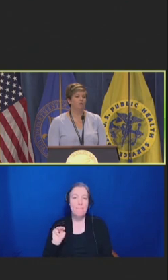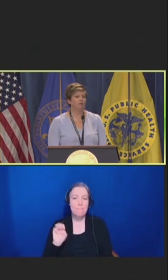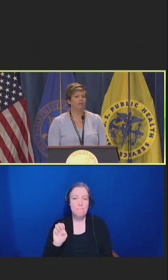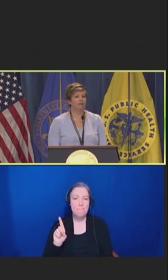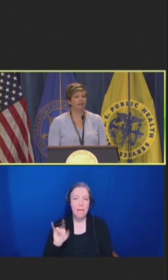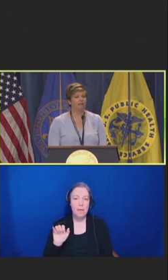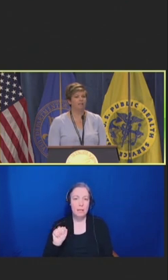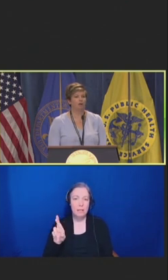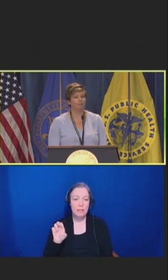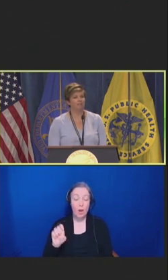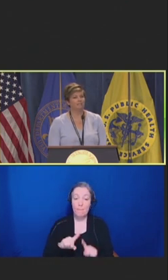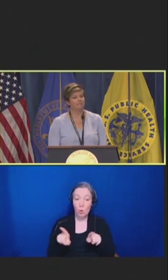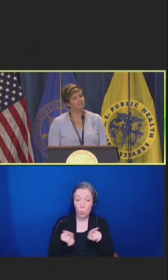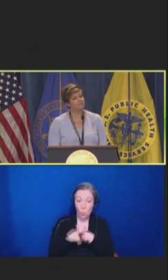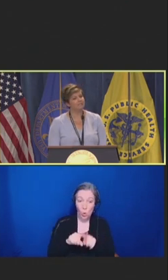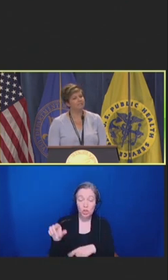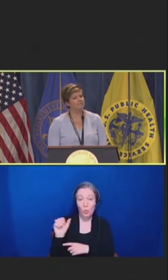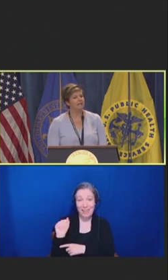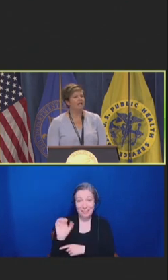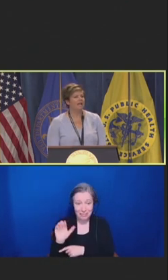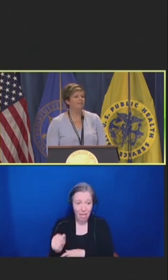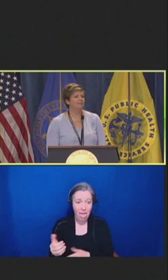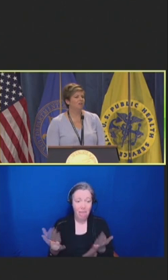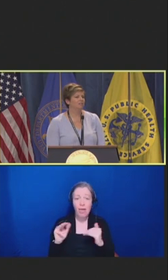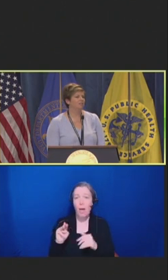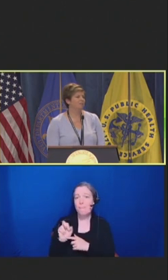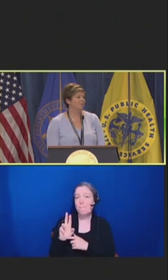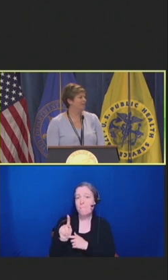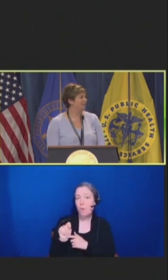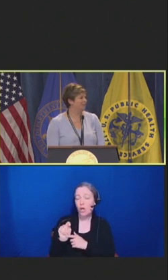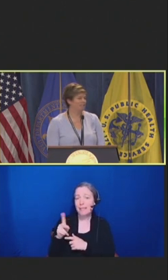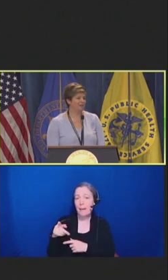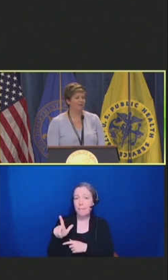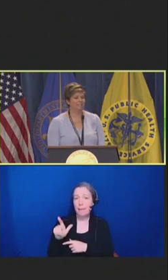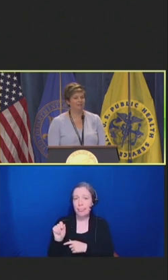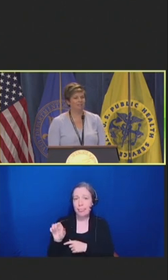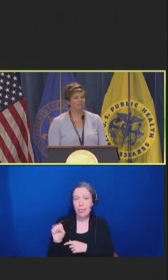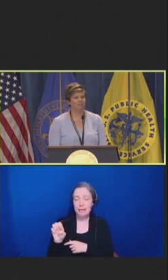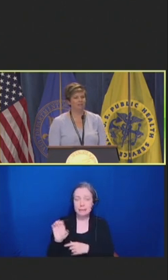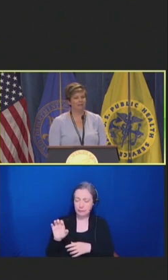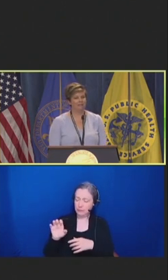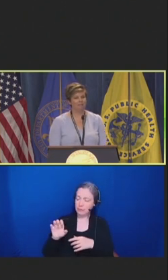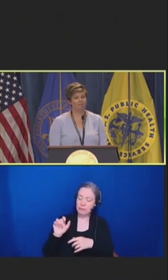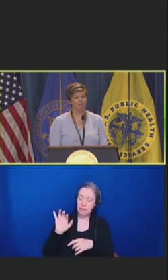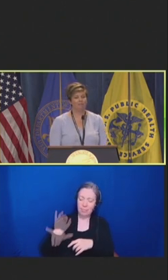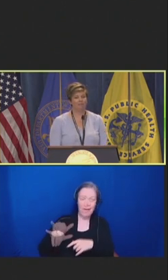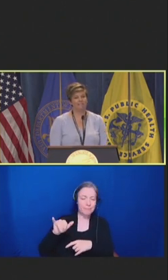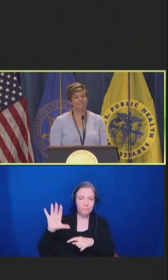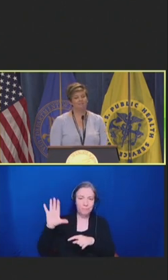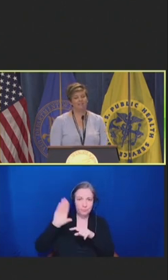Care Act marketplace subsidies and then also the Medicaid and CHIP expansion of vaccine